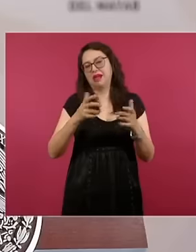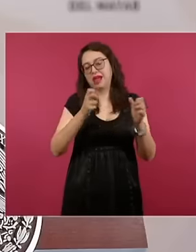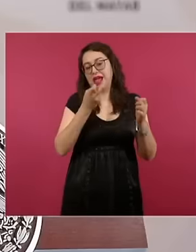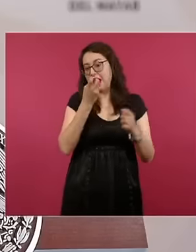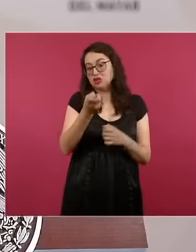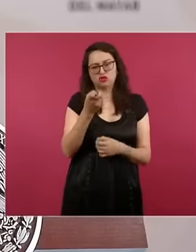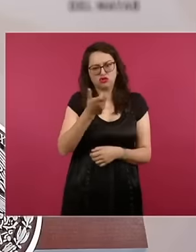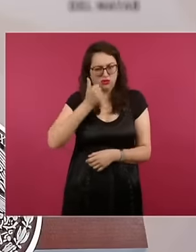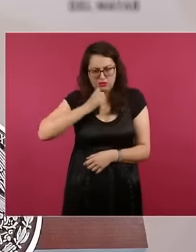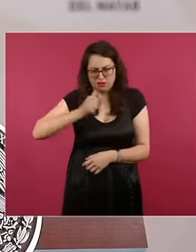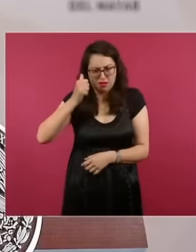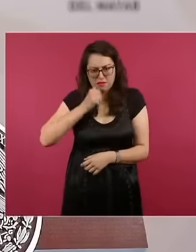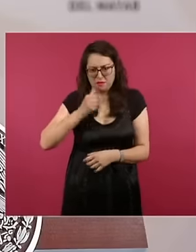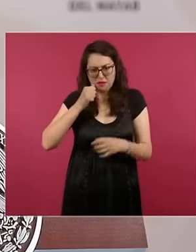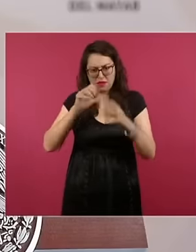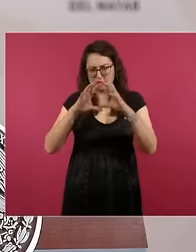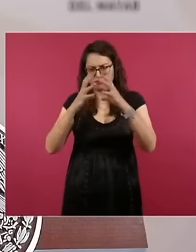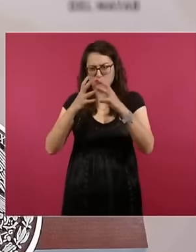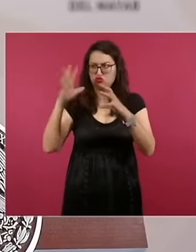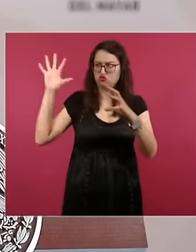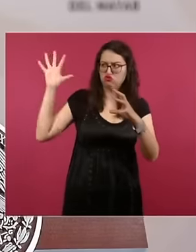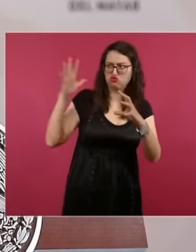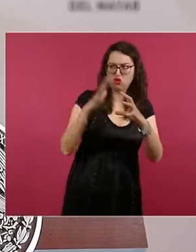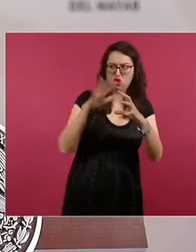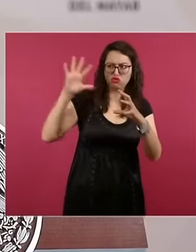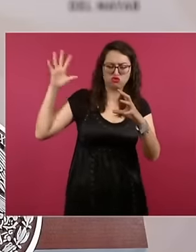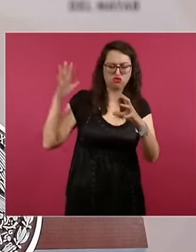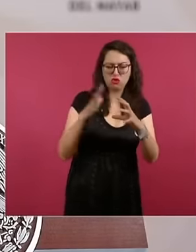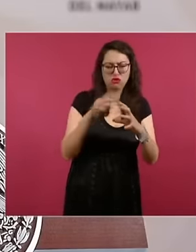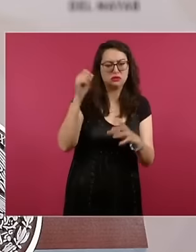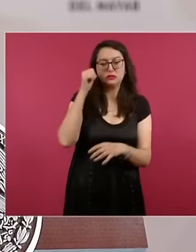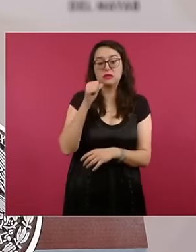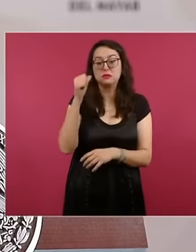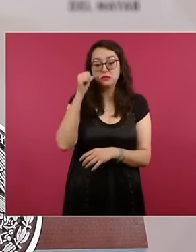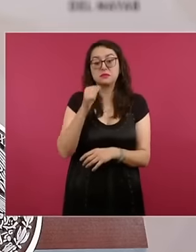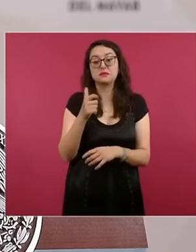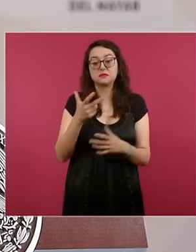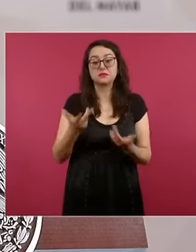Earth's atmosphere and affect telecommunications, there is a very important event that was called the